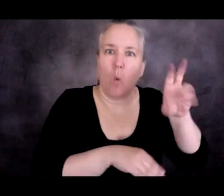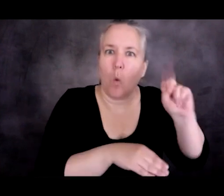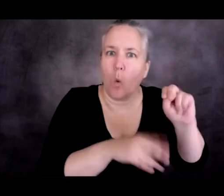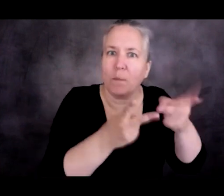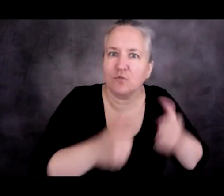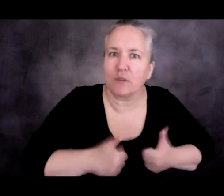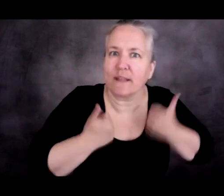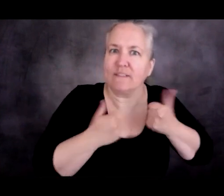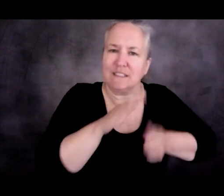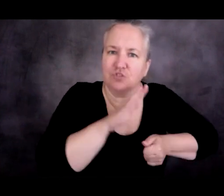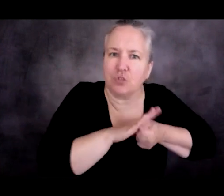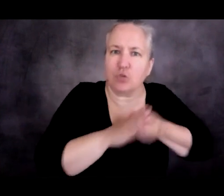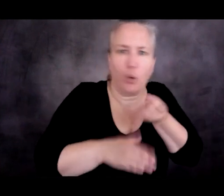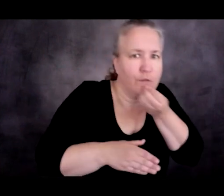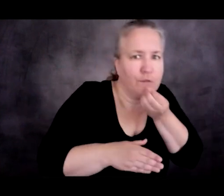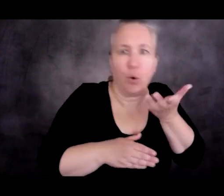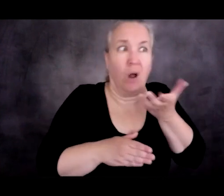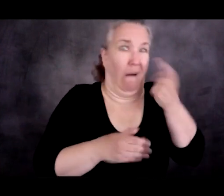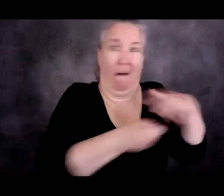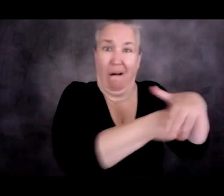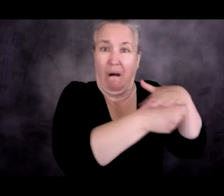often in quite dangerous conditions.